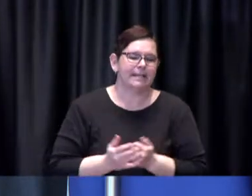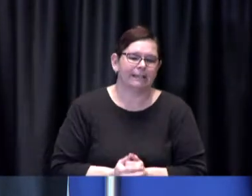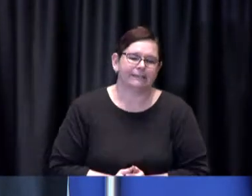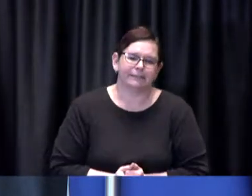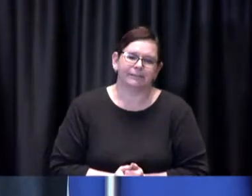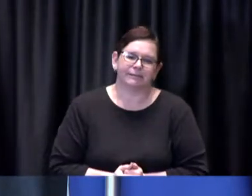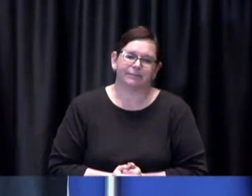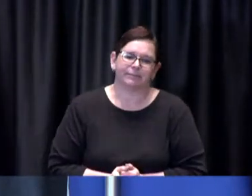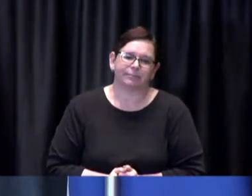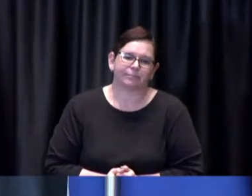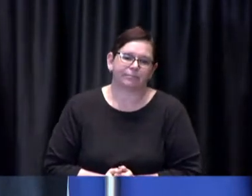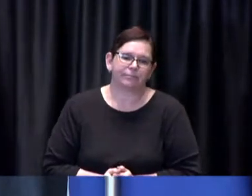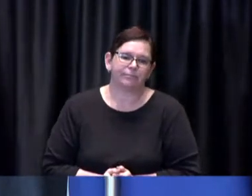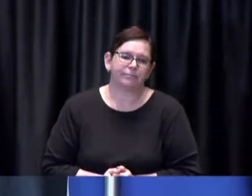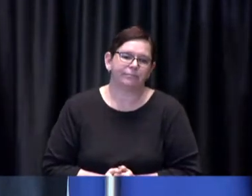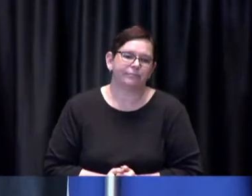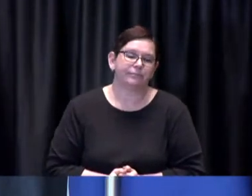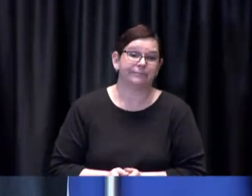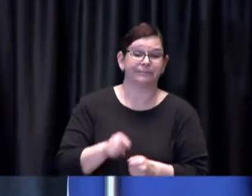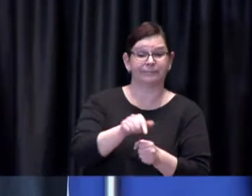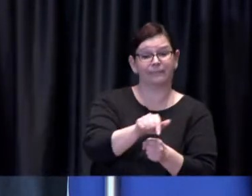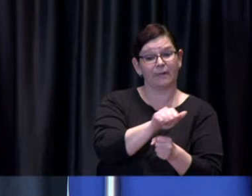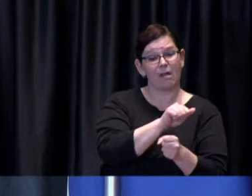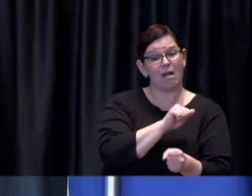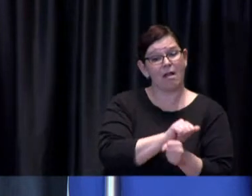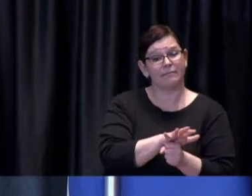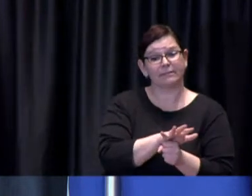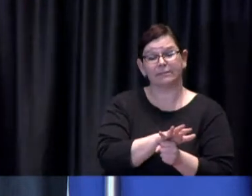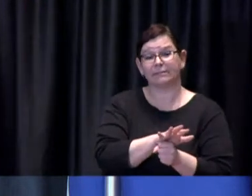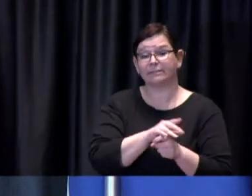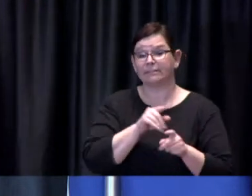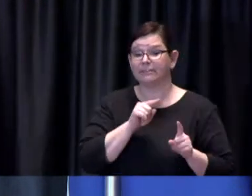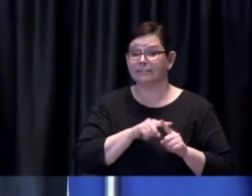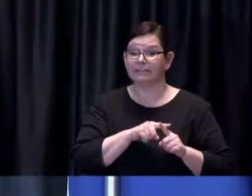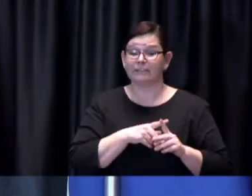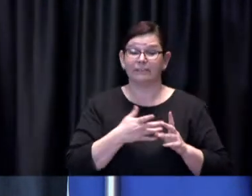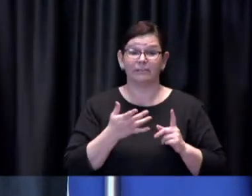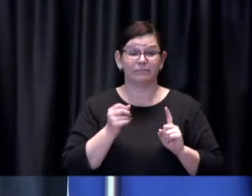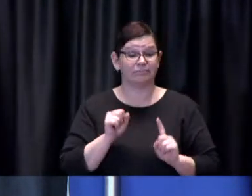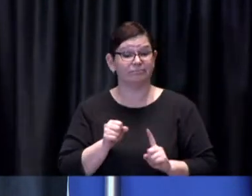the COVID-19 response whether it's related to cases or in this case related to vaccines